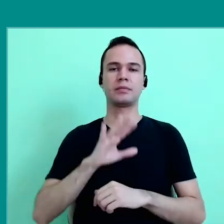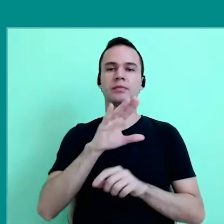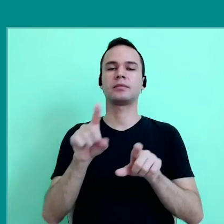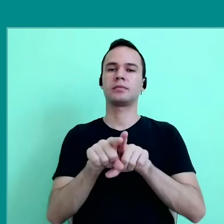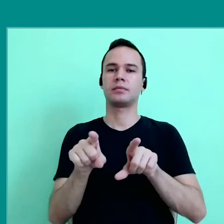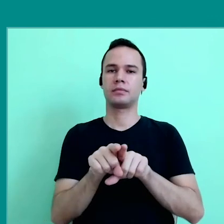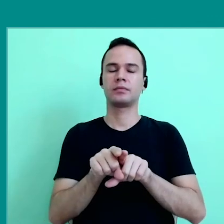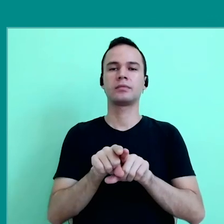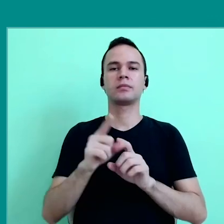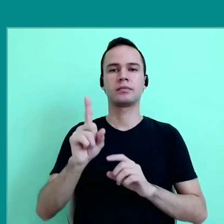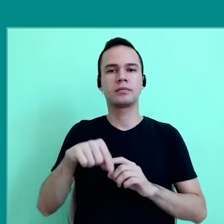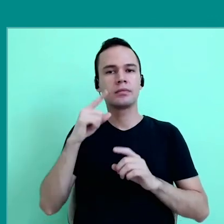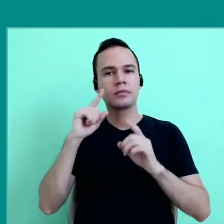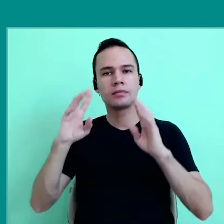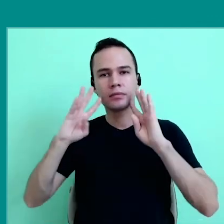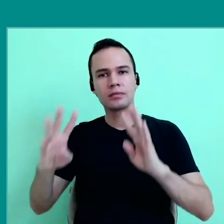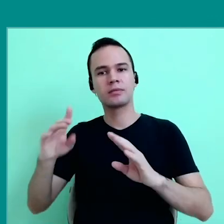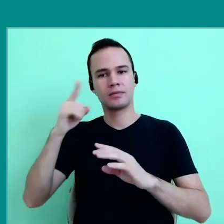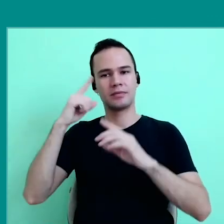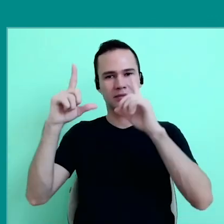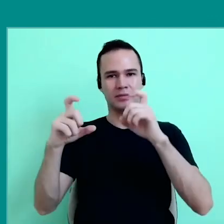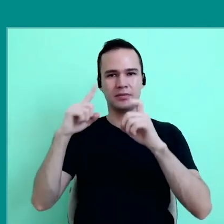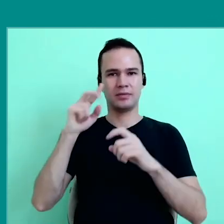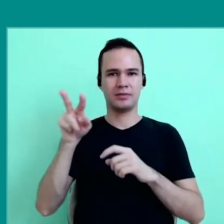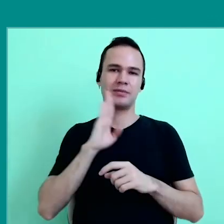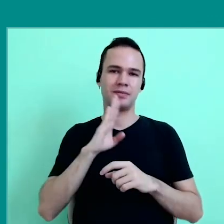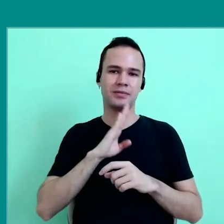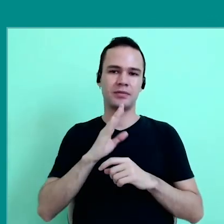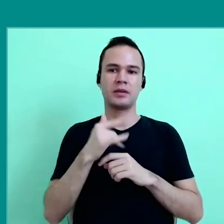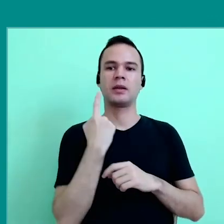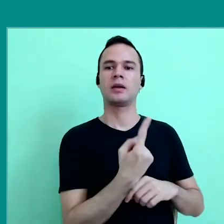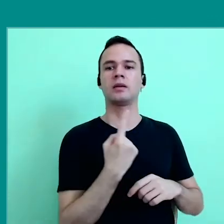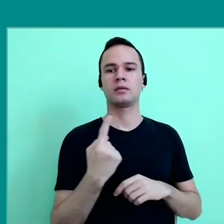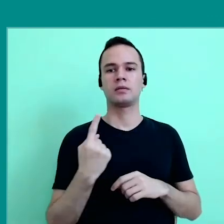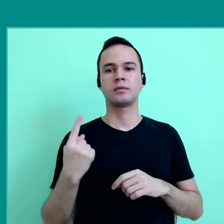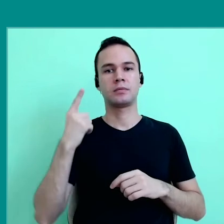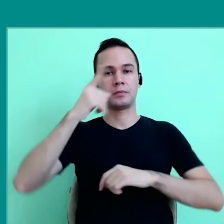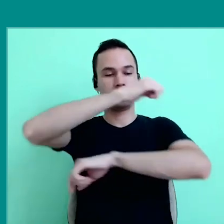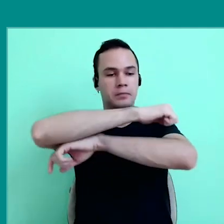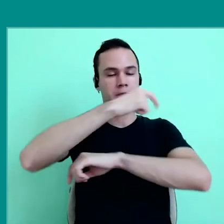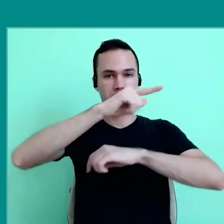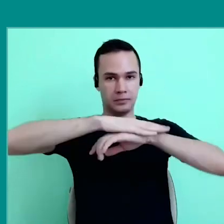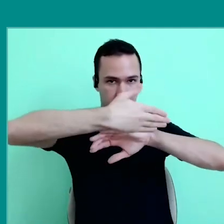But they also fragmented the attention, look at this image, it seems very interesting to me, each one looking at their own screen,